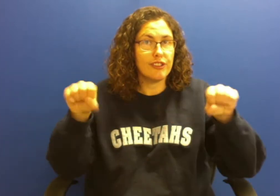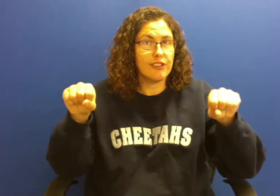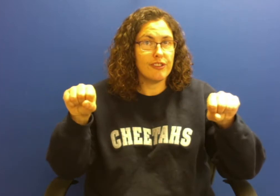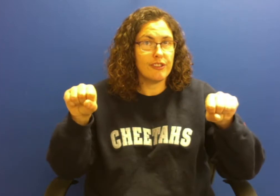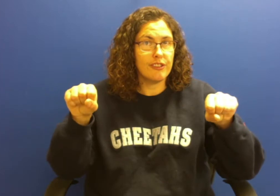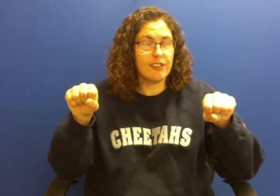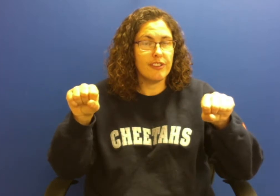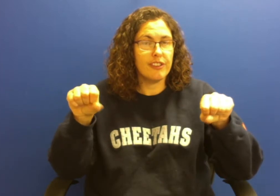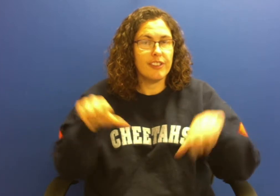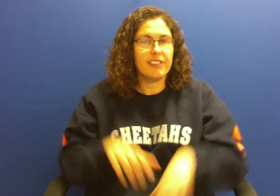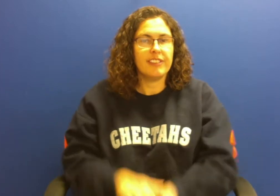hotdog